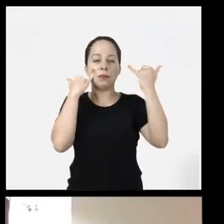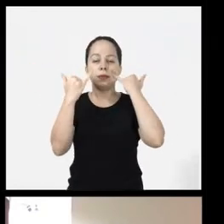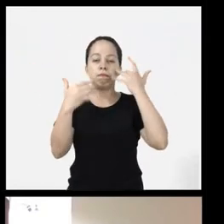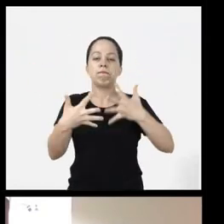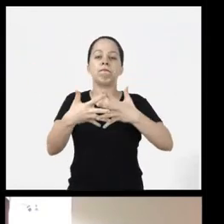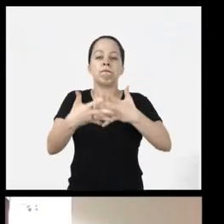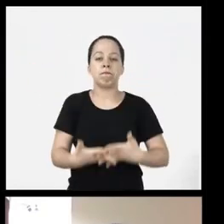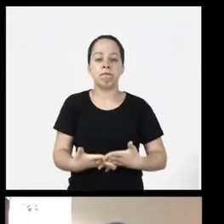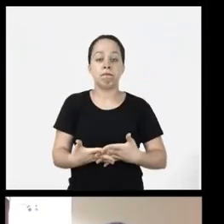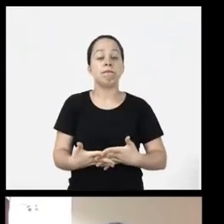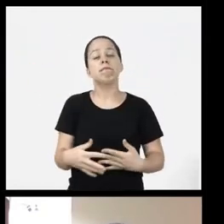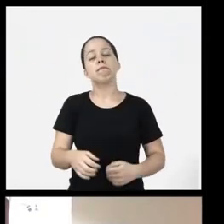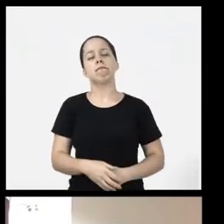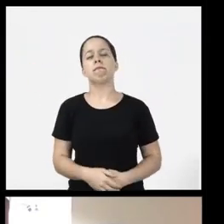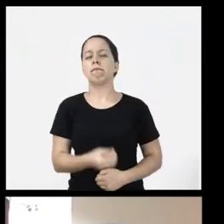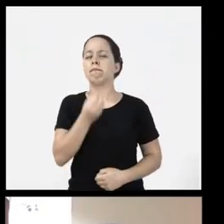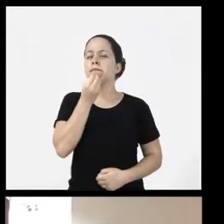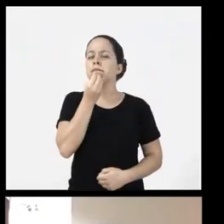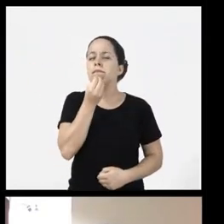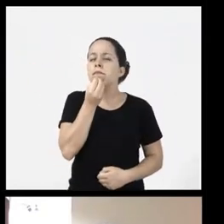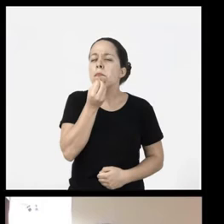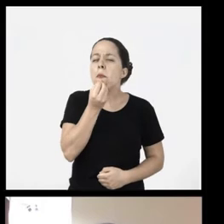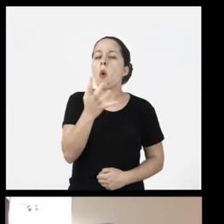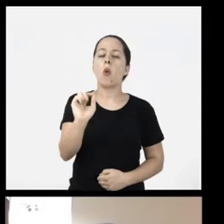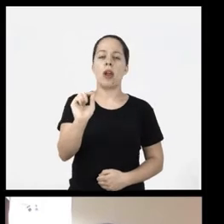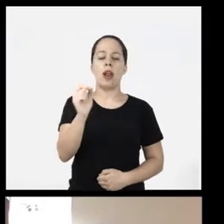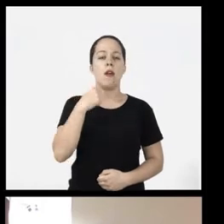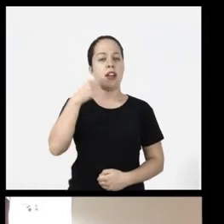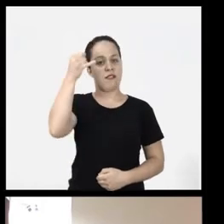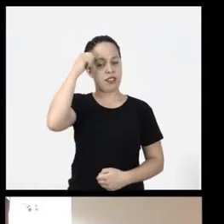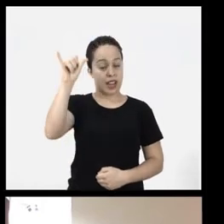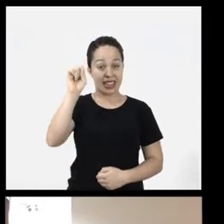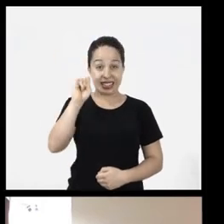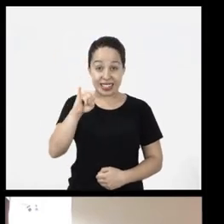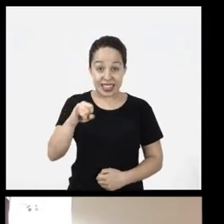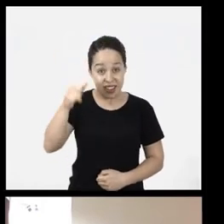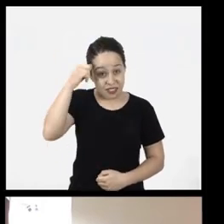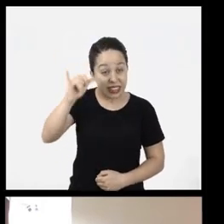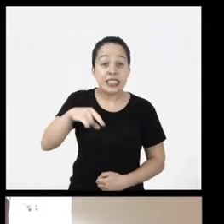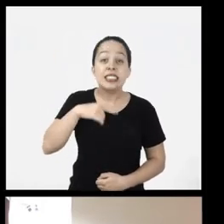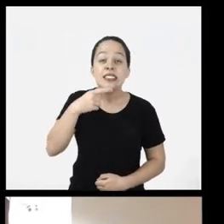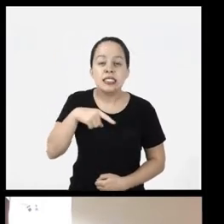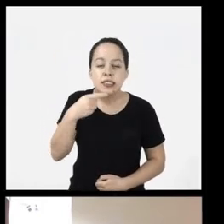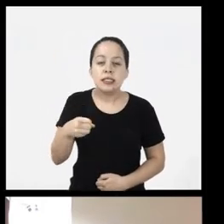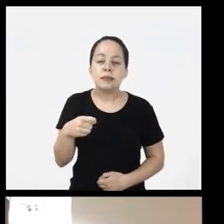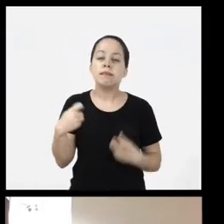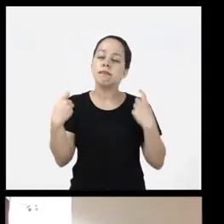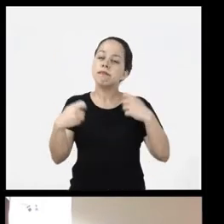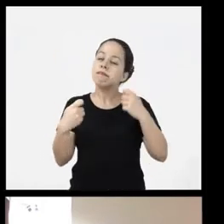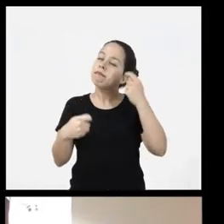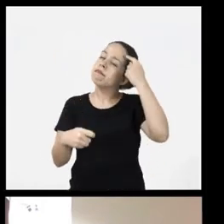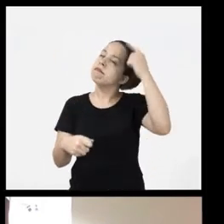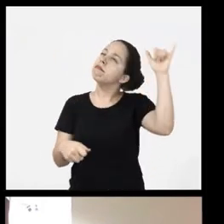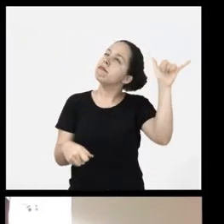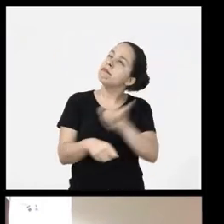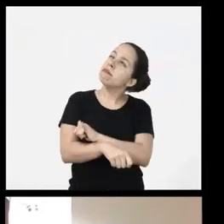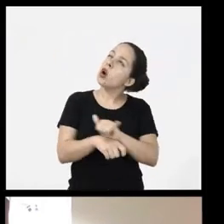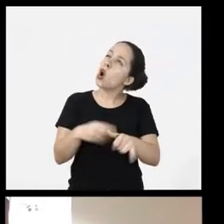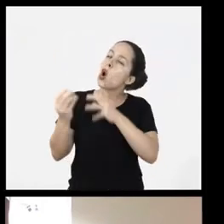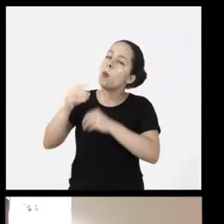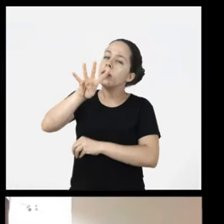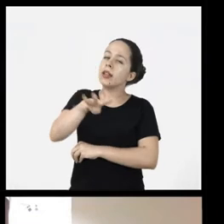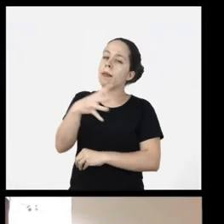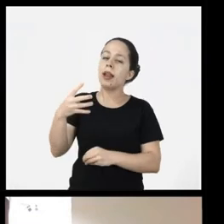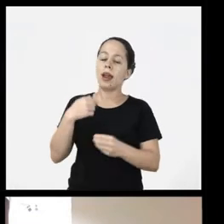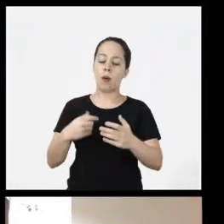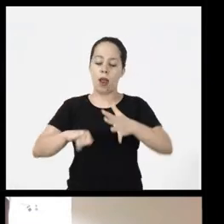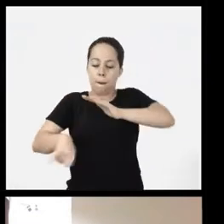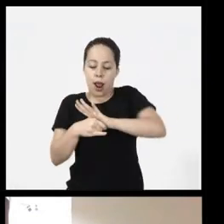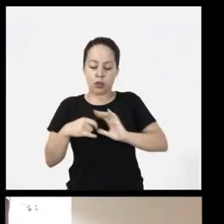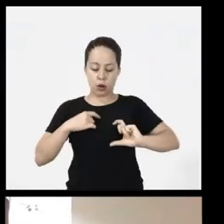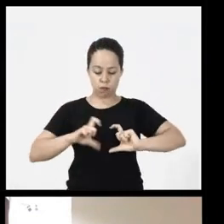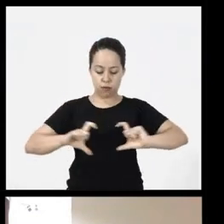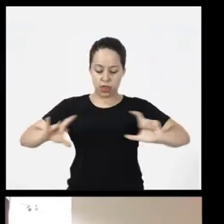the ideal is to avoid if I can’t avoid it So I have to have a way to describe this table